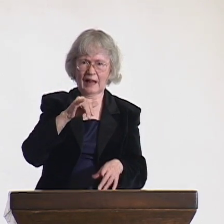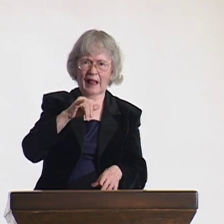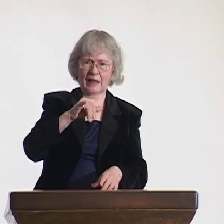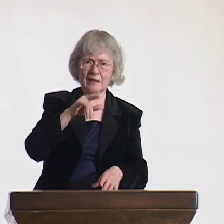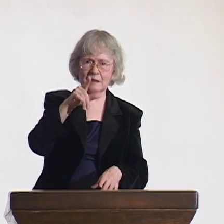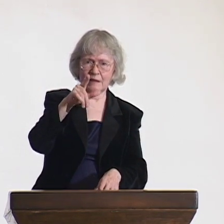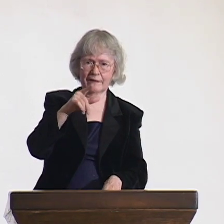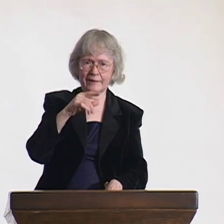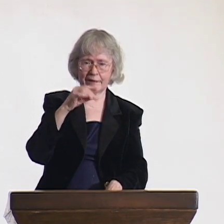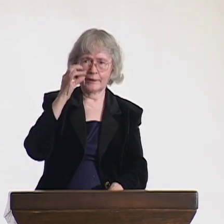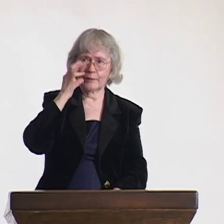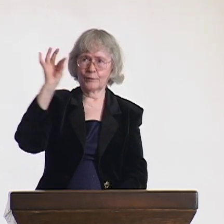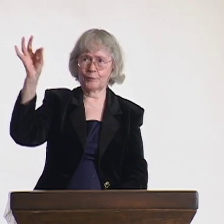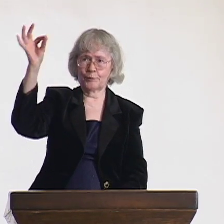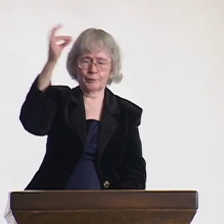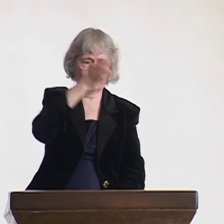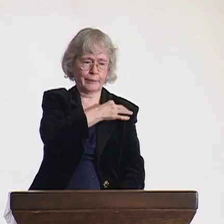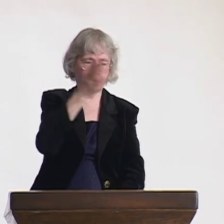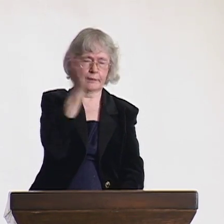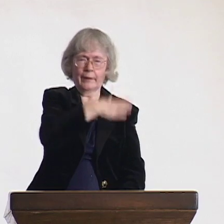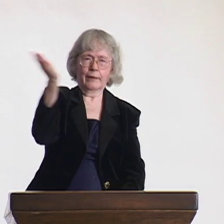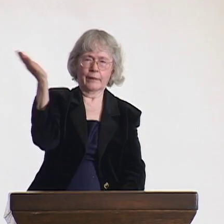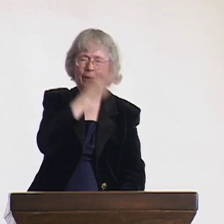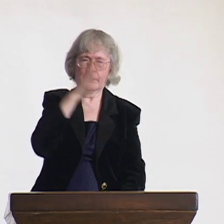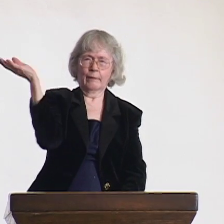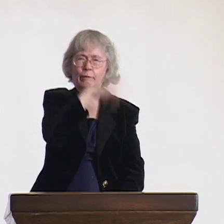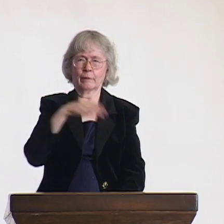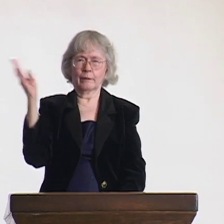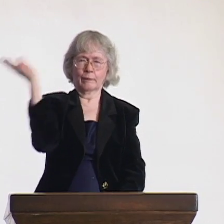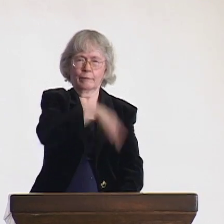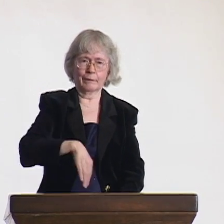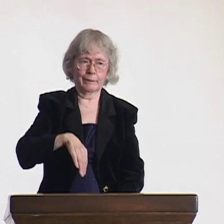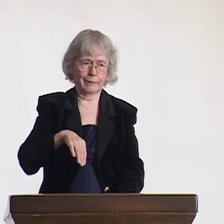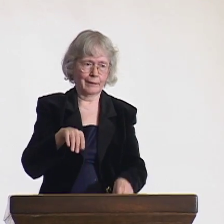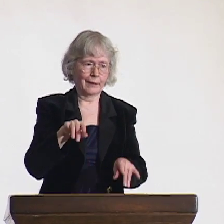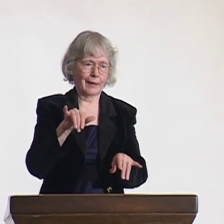flying through the air looked like they were simply swatting a fly away.